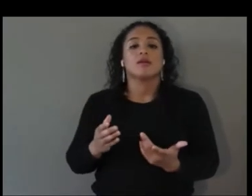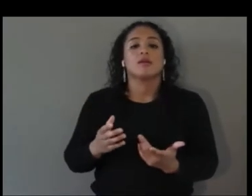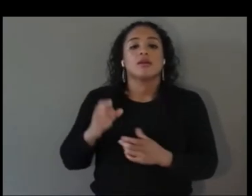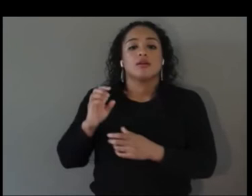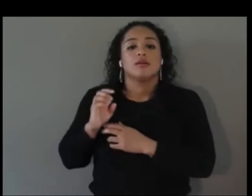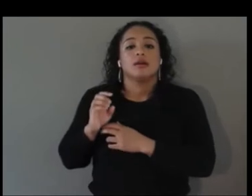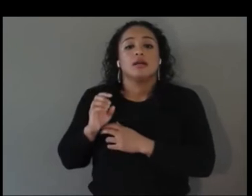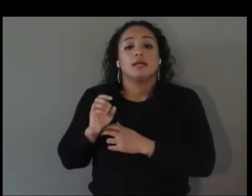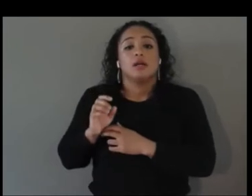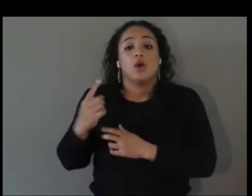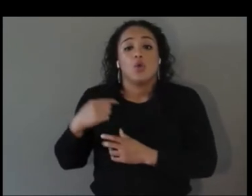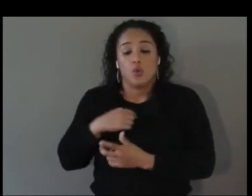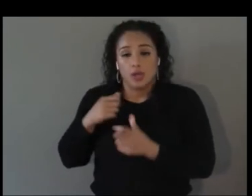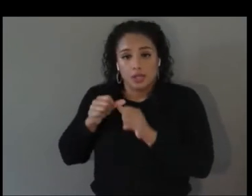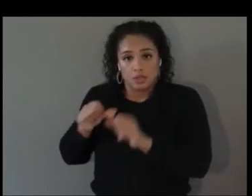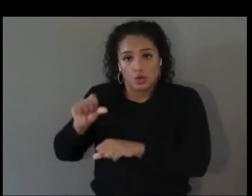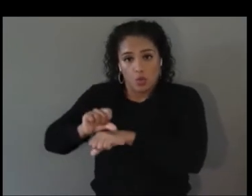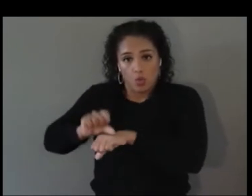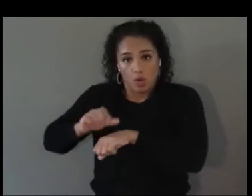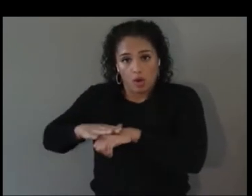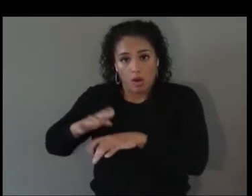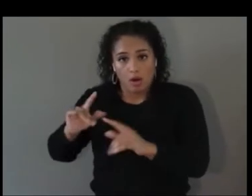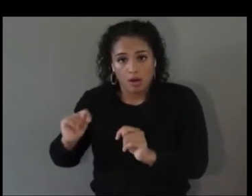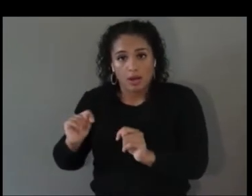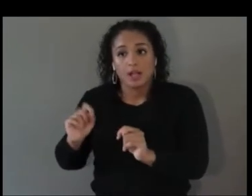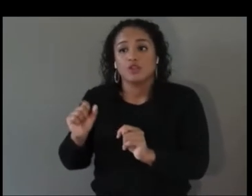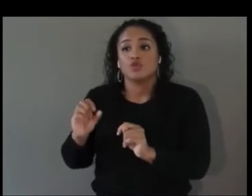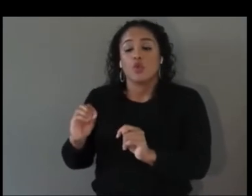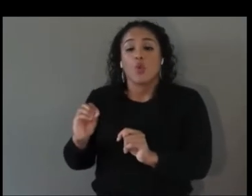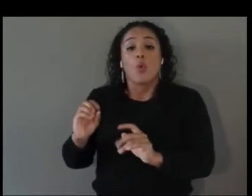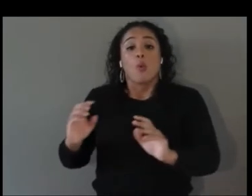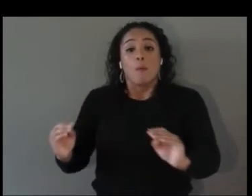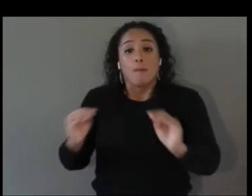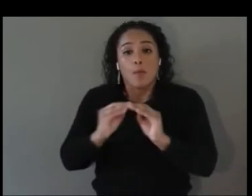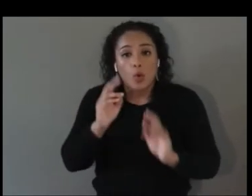accessibility and we would definitely be targeting people with disabilities to participate.